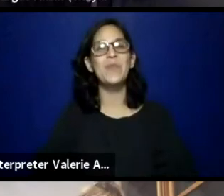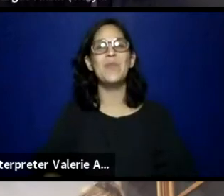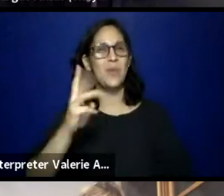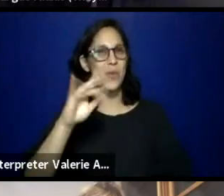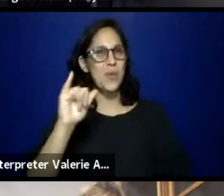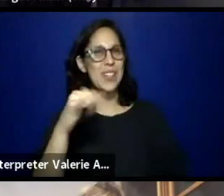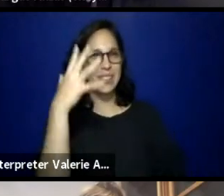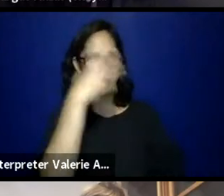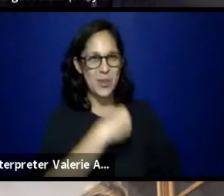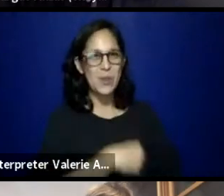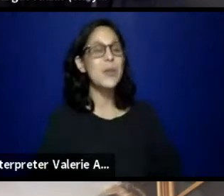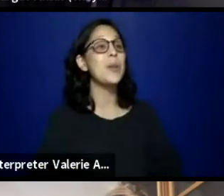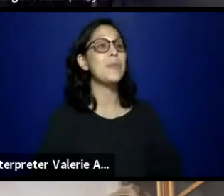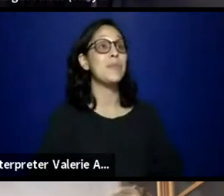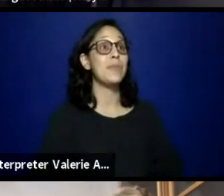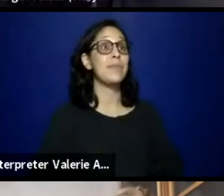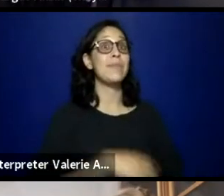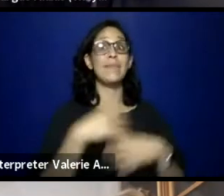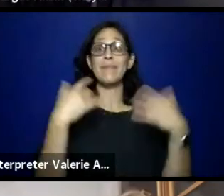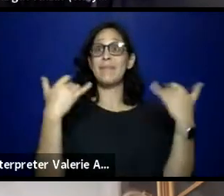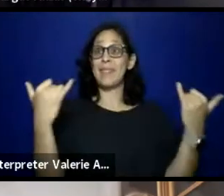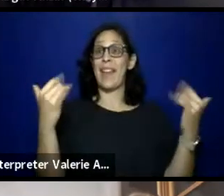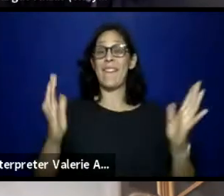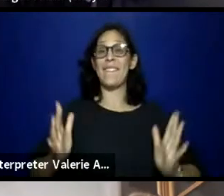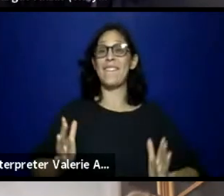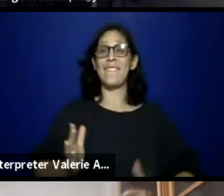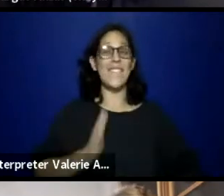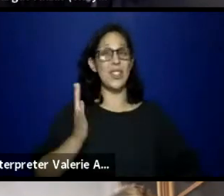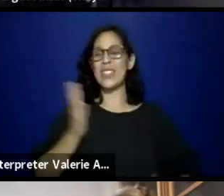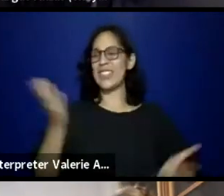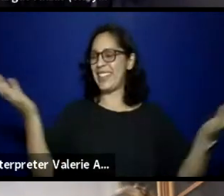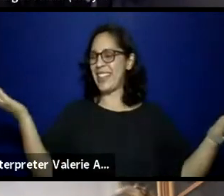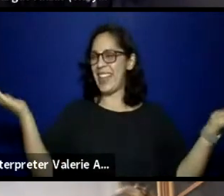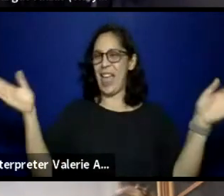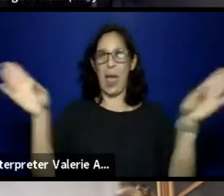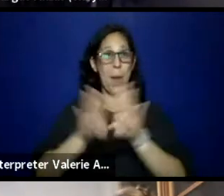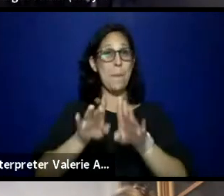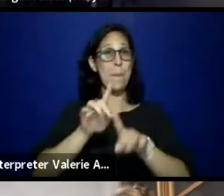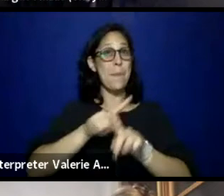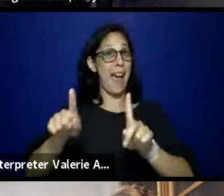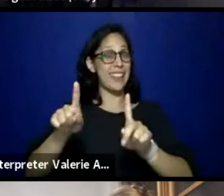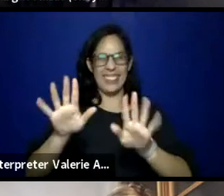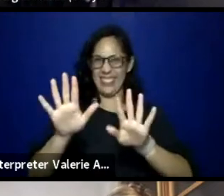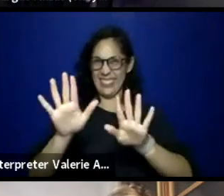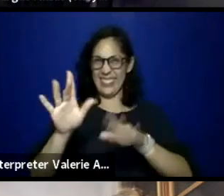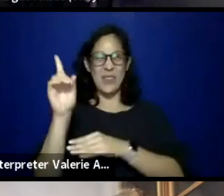Real, as we close officially, I have one question for you. I have one sentence and I know